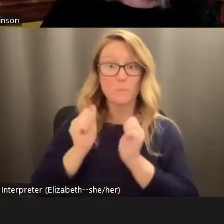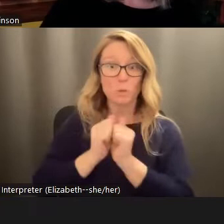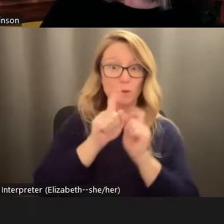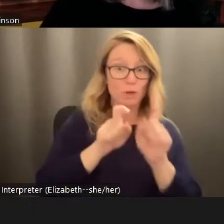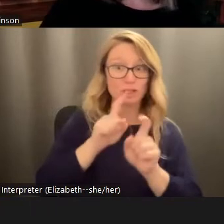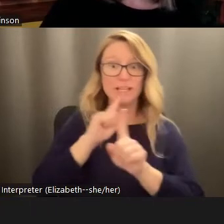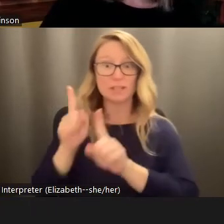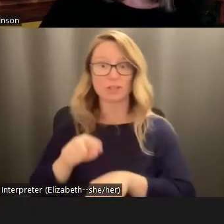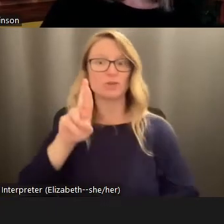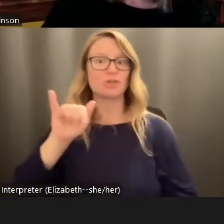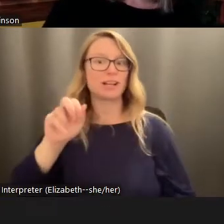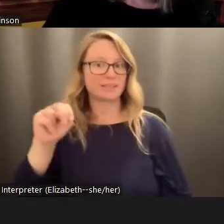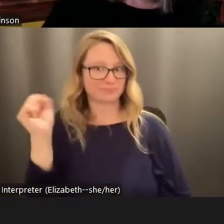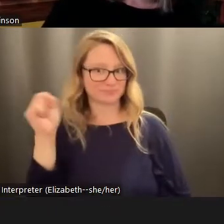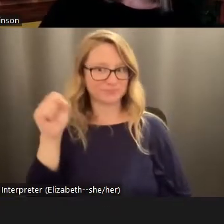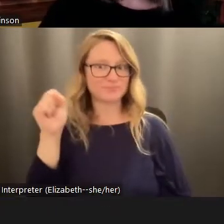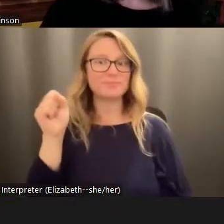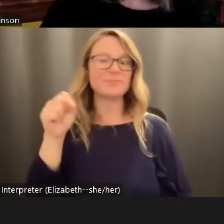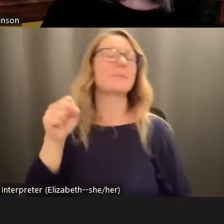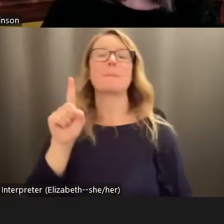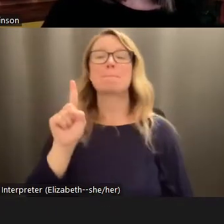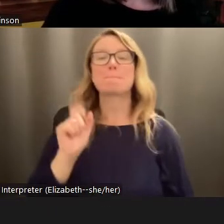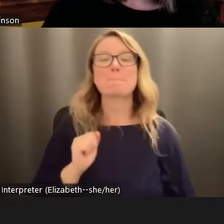Yes. And